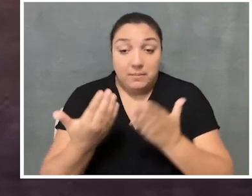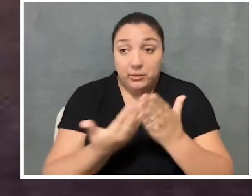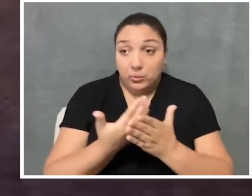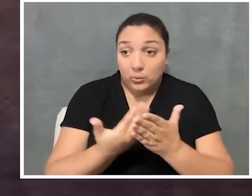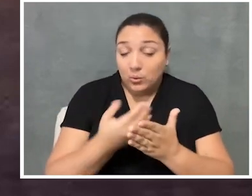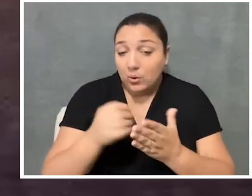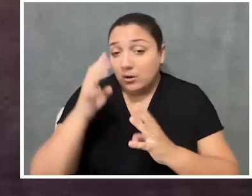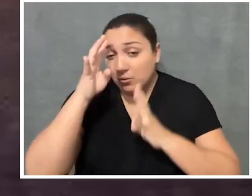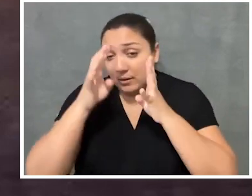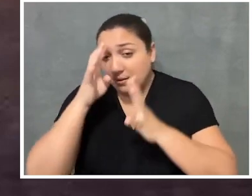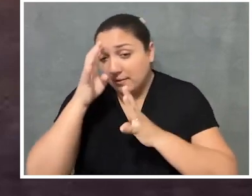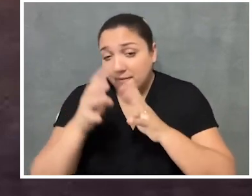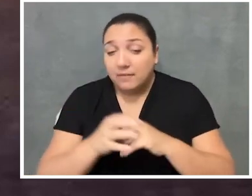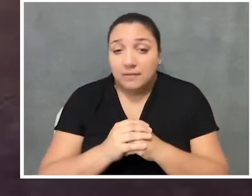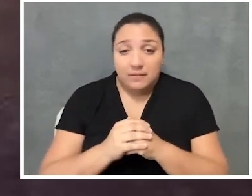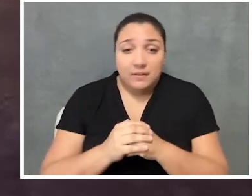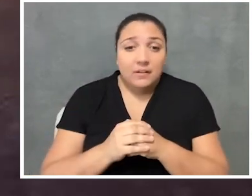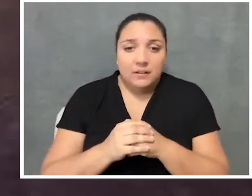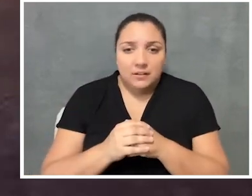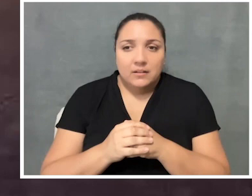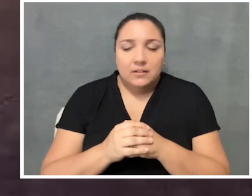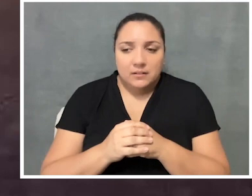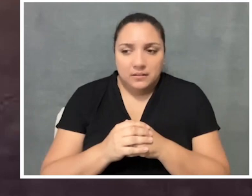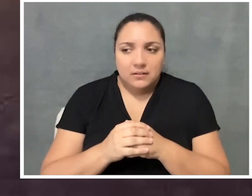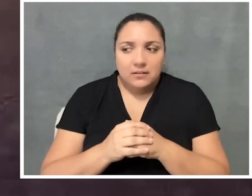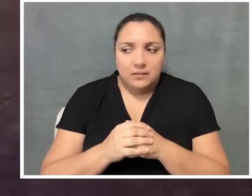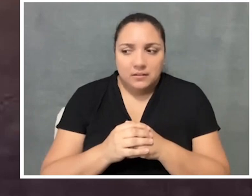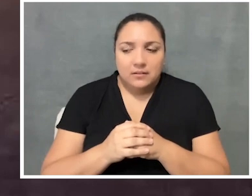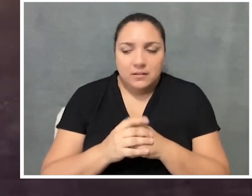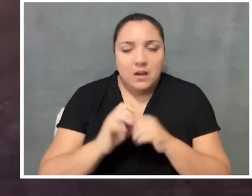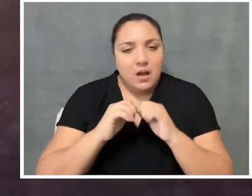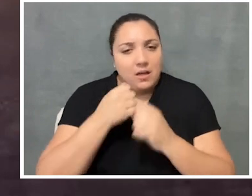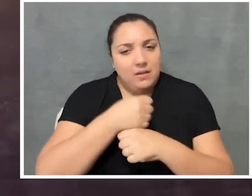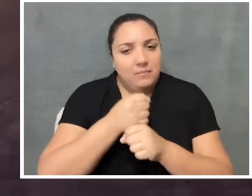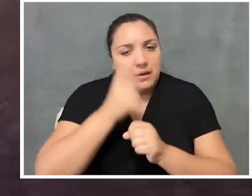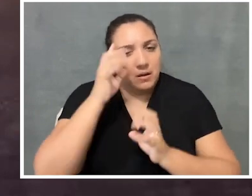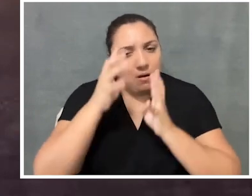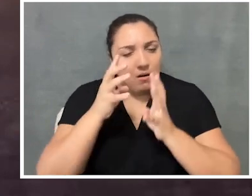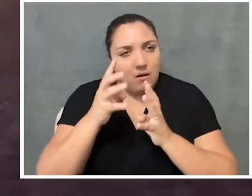that is new or creative, I mean, you're furthering the way that art is also created.